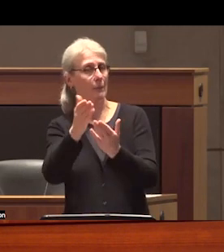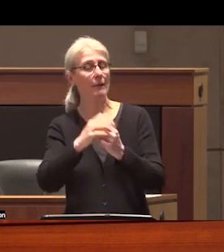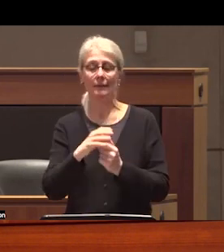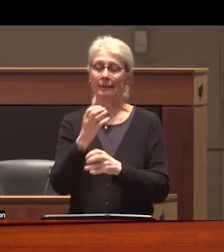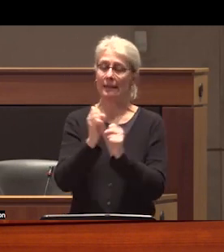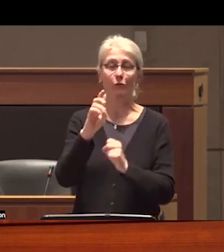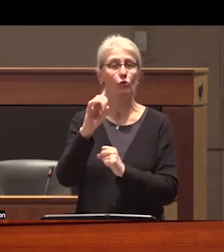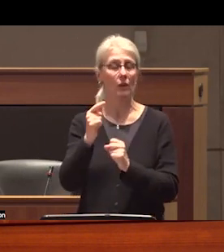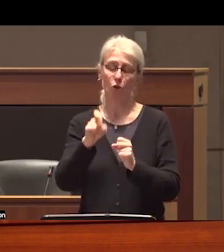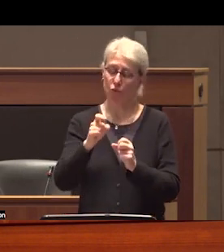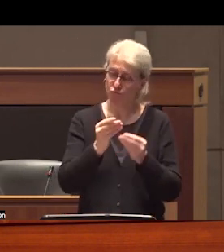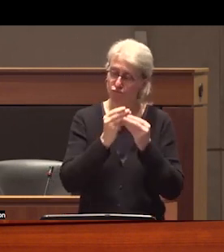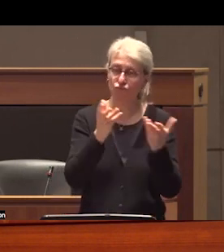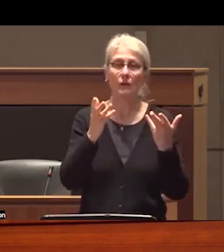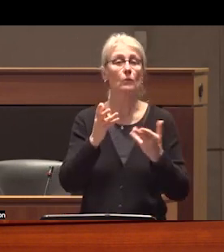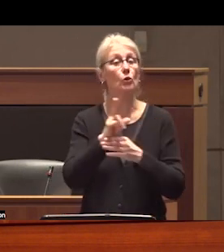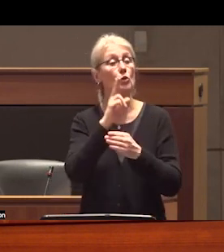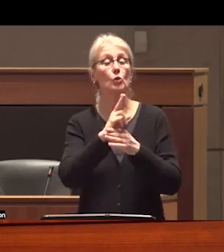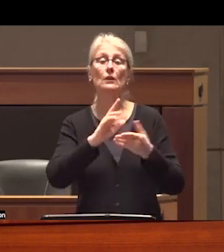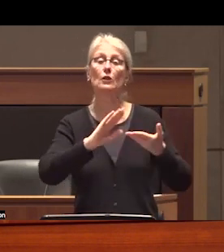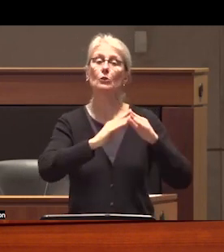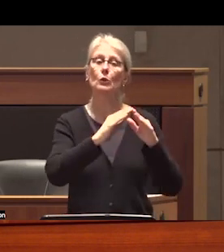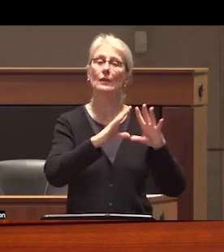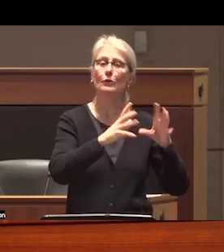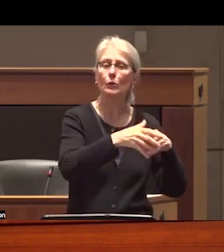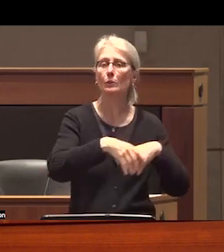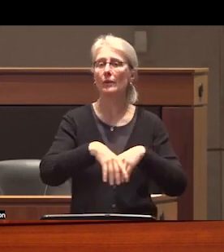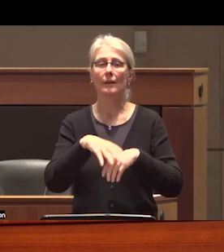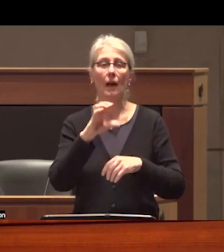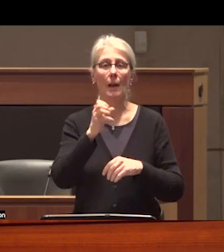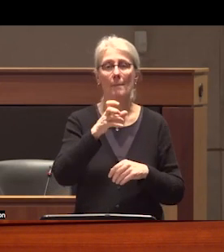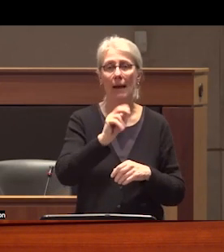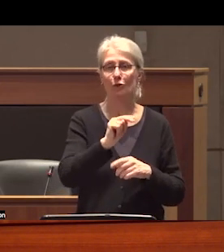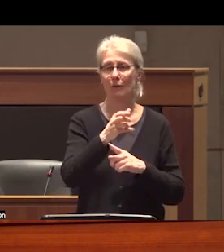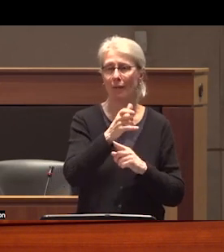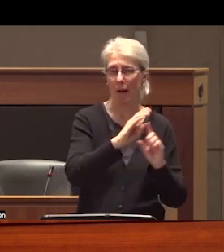Supply be made available through community-driven models such as compassion clubs the same day that